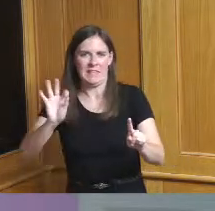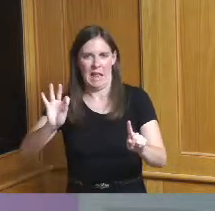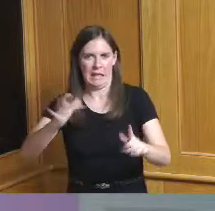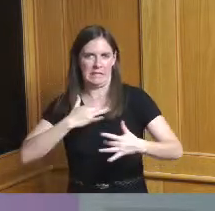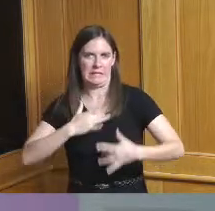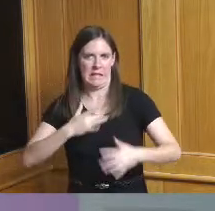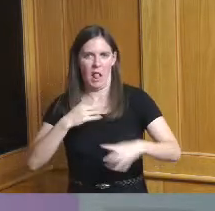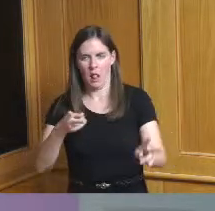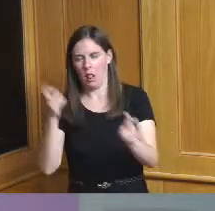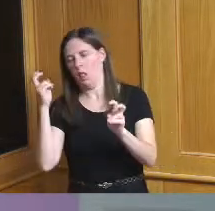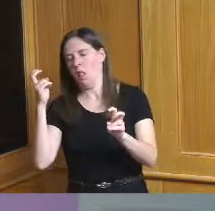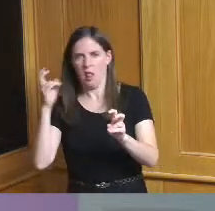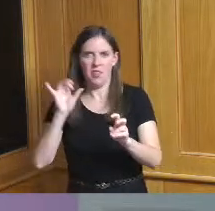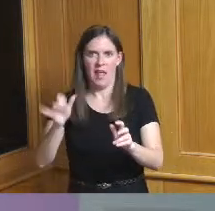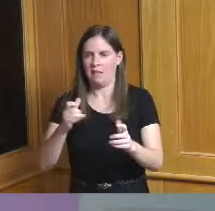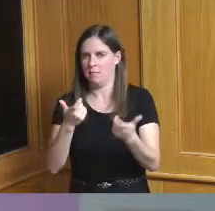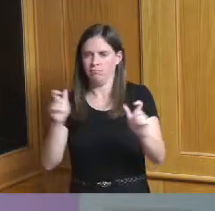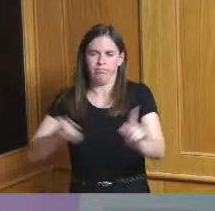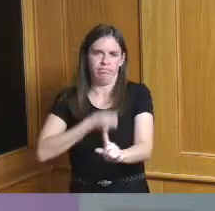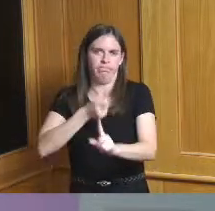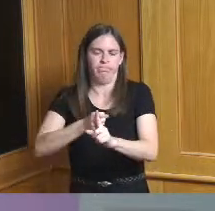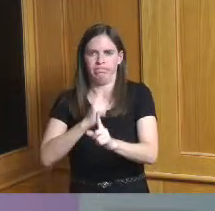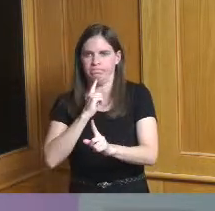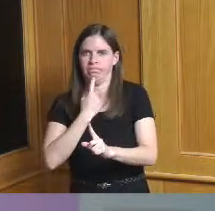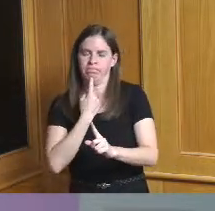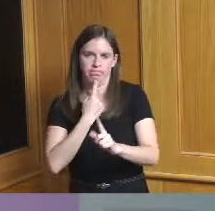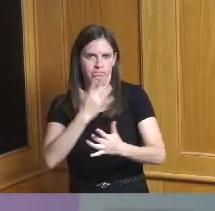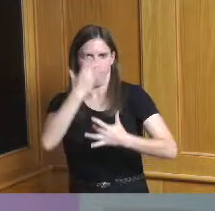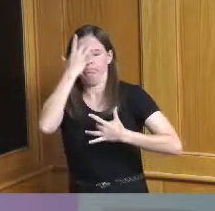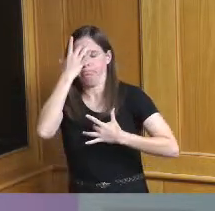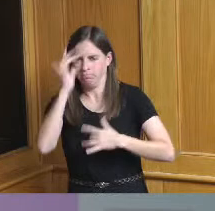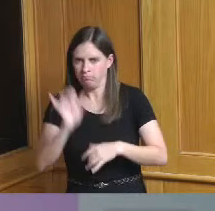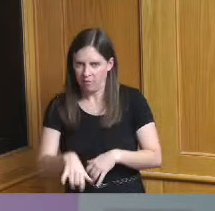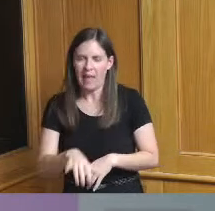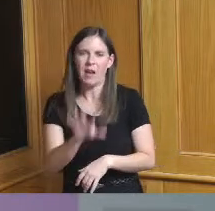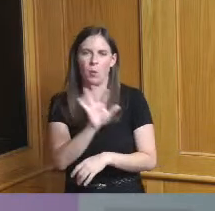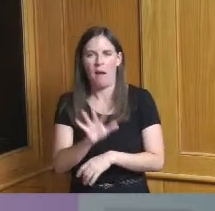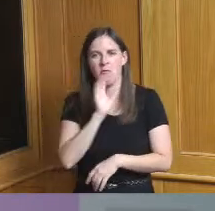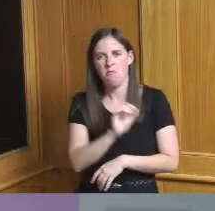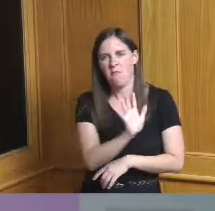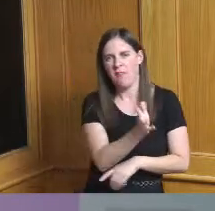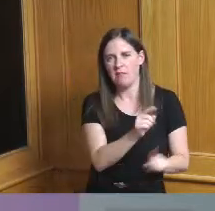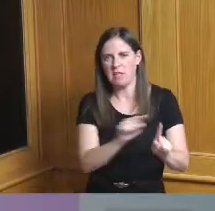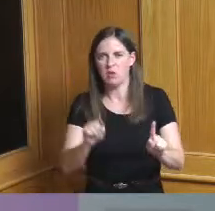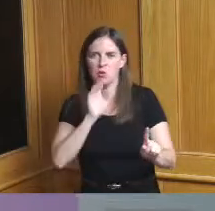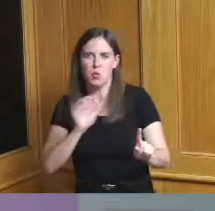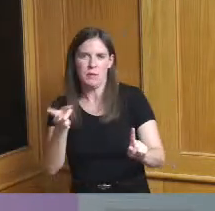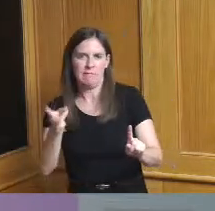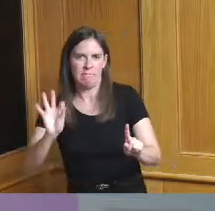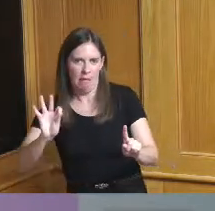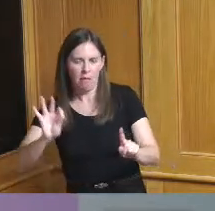with the greatest impact for those between the ages of 60 and 69. as mentioned on different days